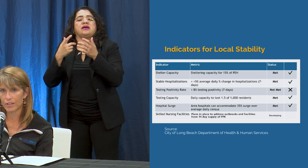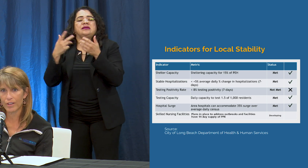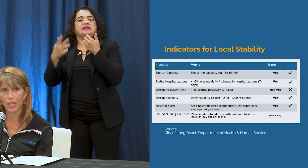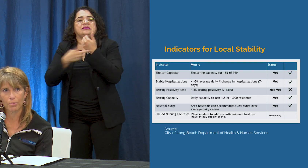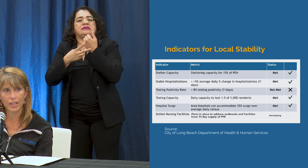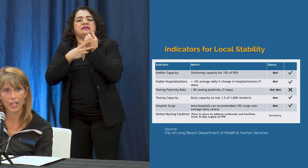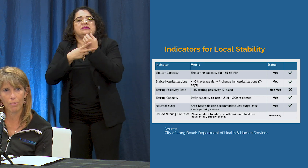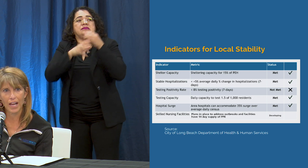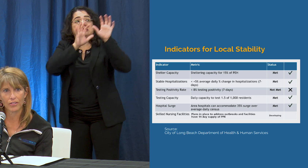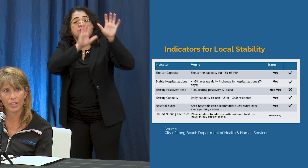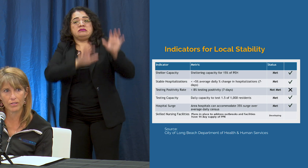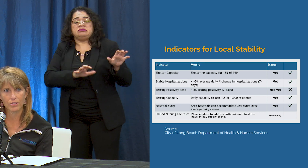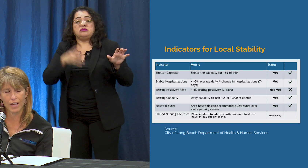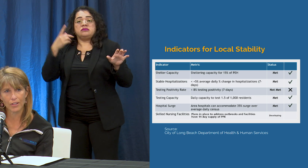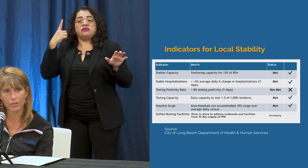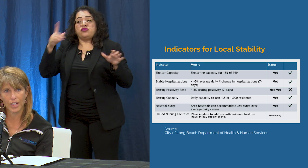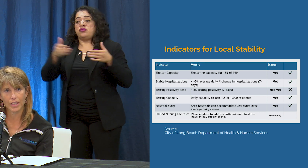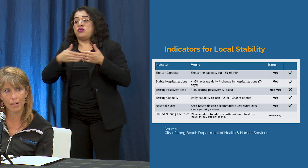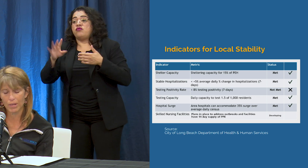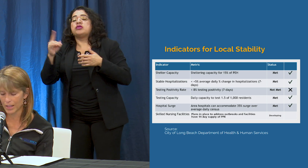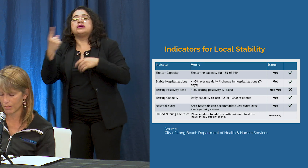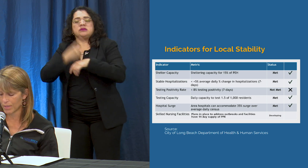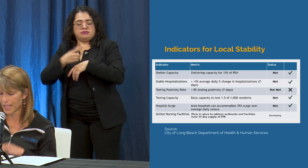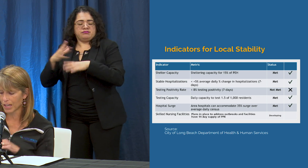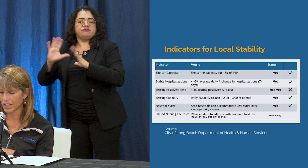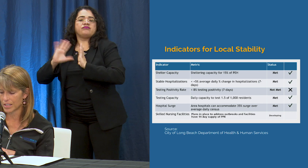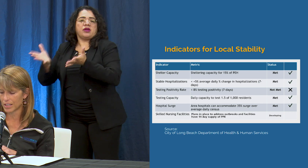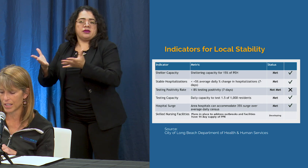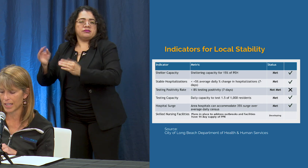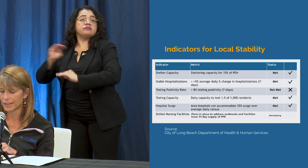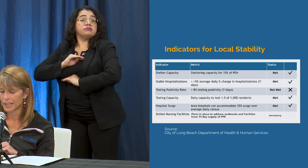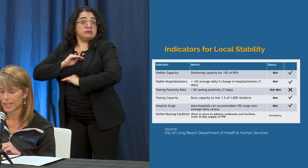are developing the capacity to do that so we've not yet met that criteria